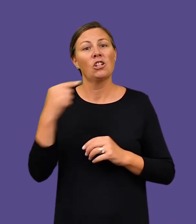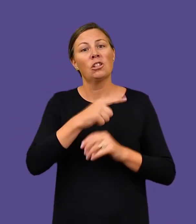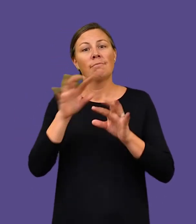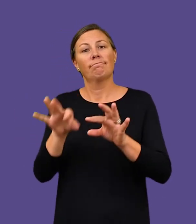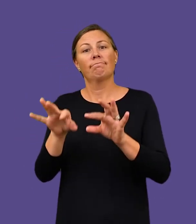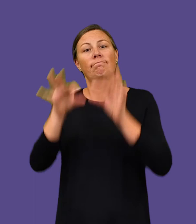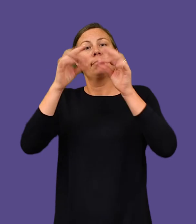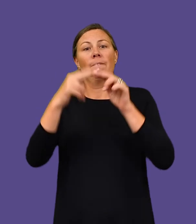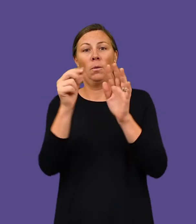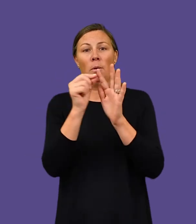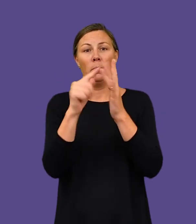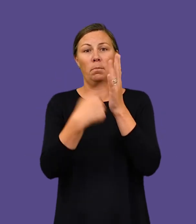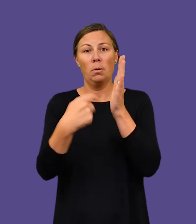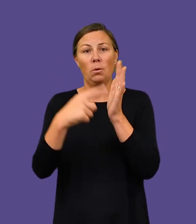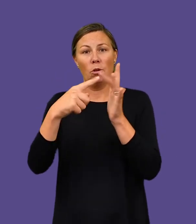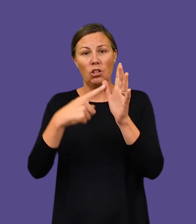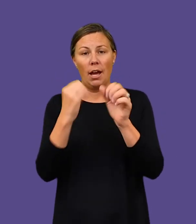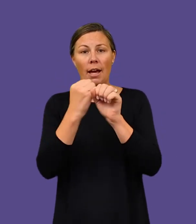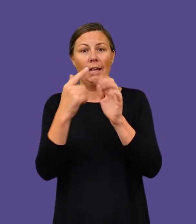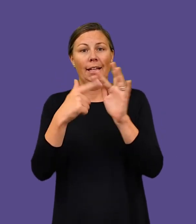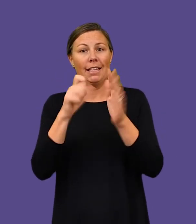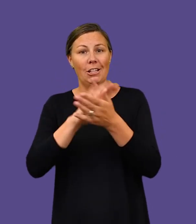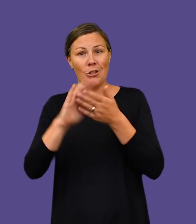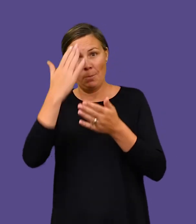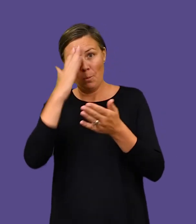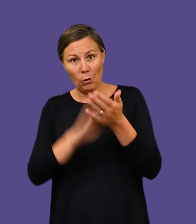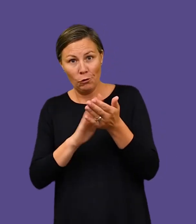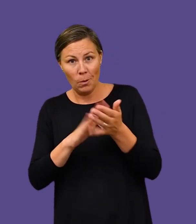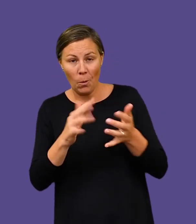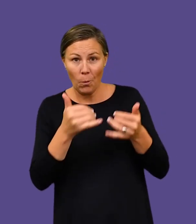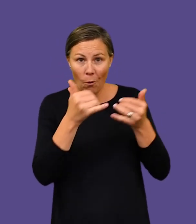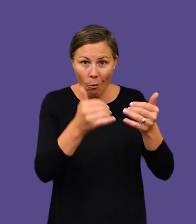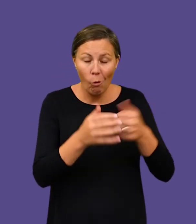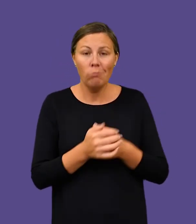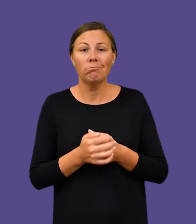She has been a finalist in the Portia Geach Memorial Award,